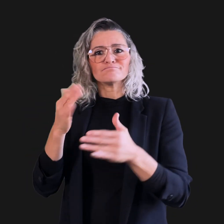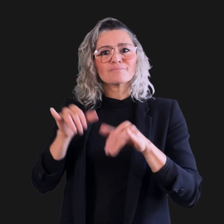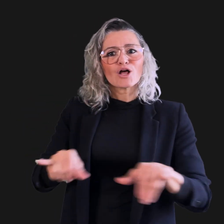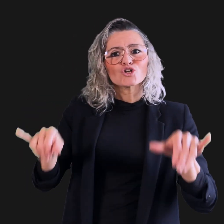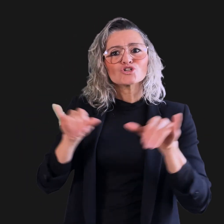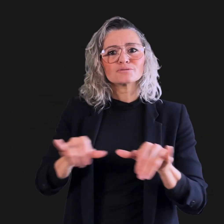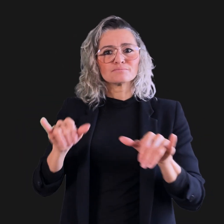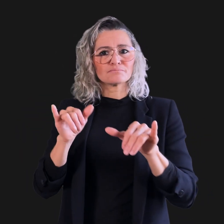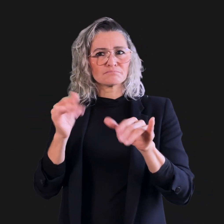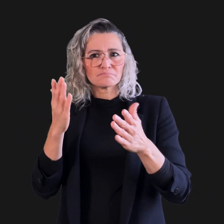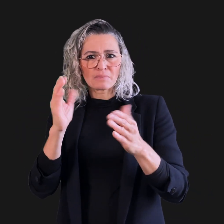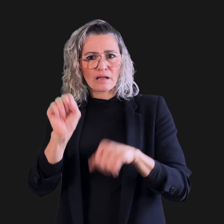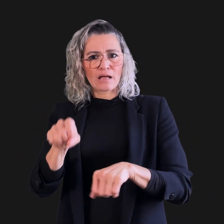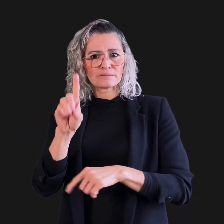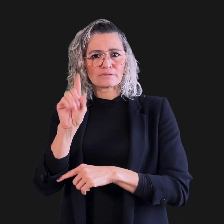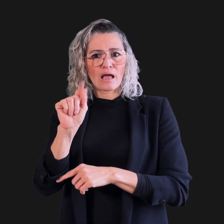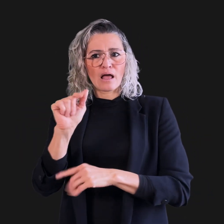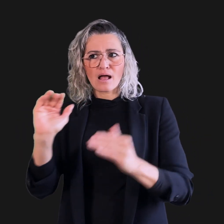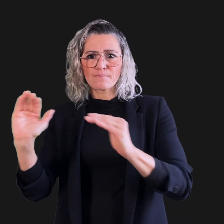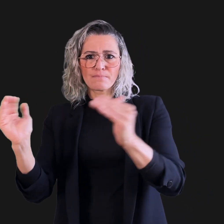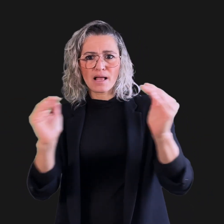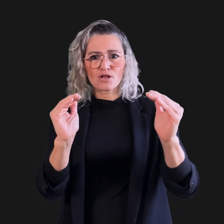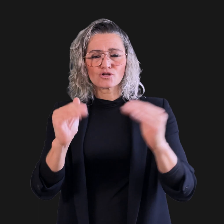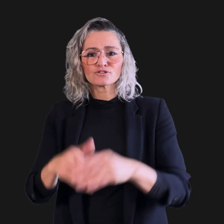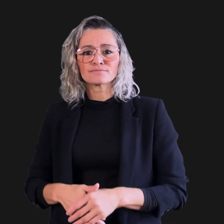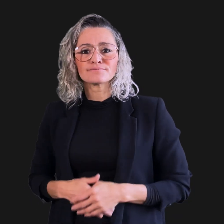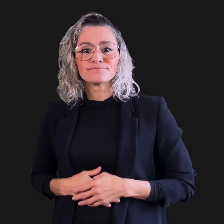and compare them with other available data.